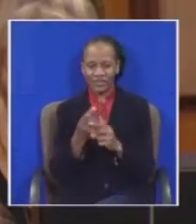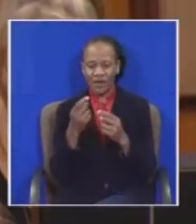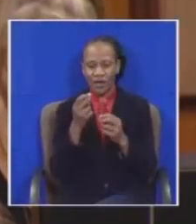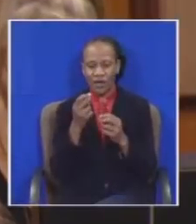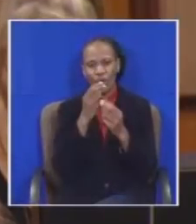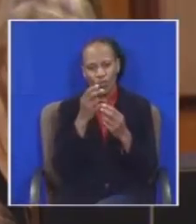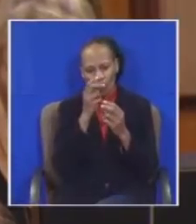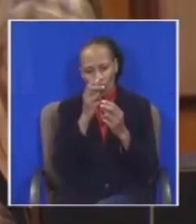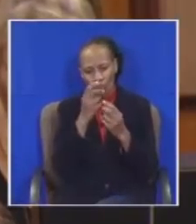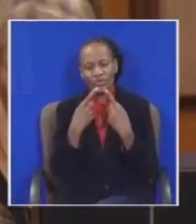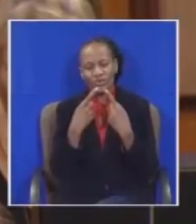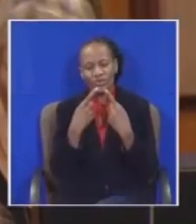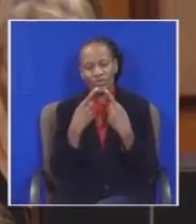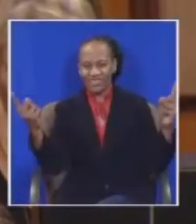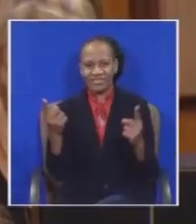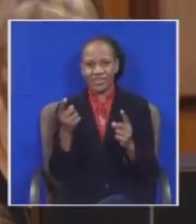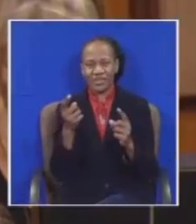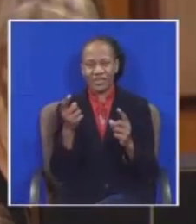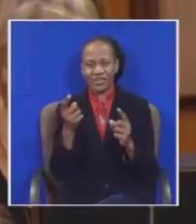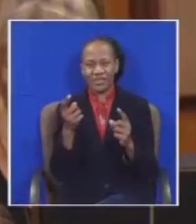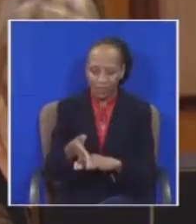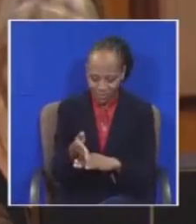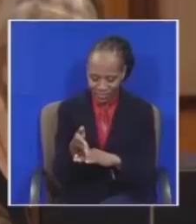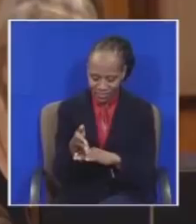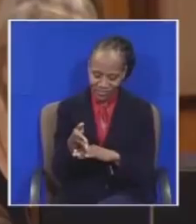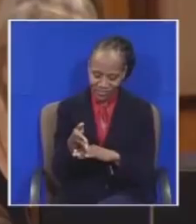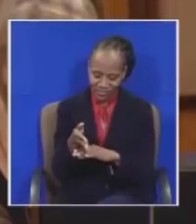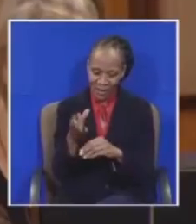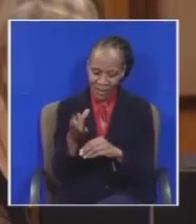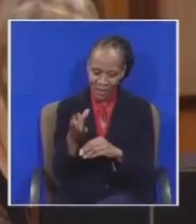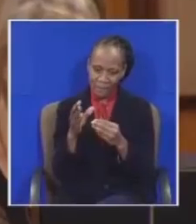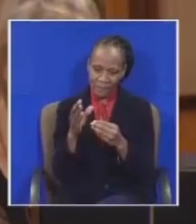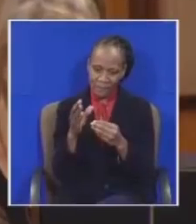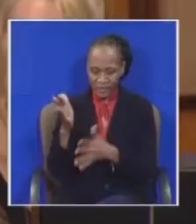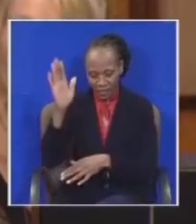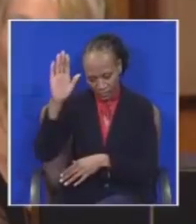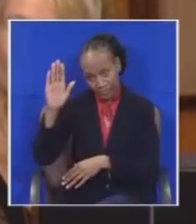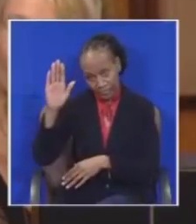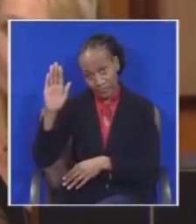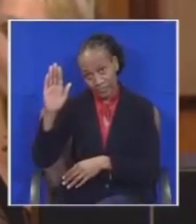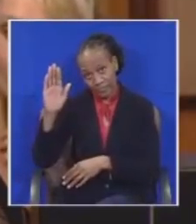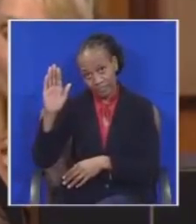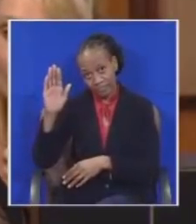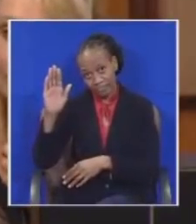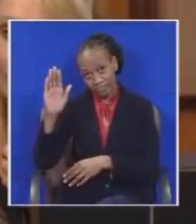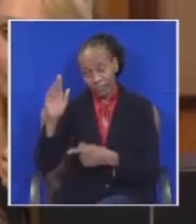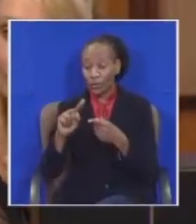But when are you going to put on a part of your country and its people first before self-enrichment? There's a point of order?